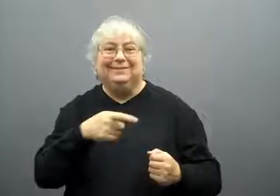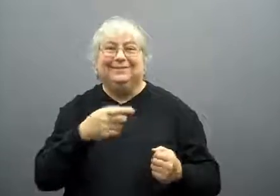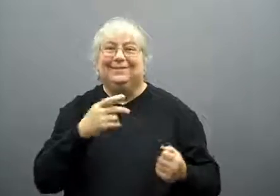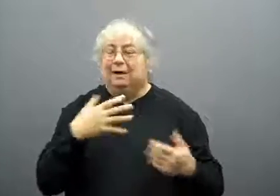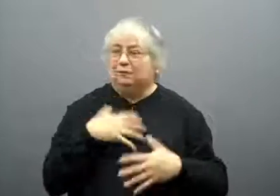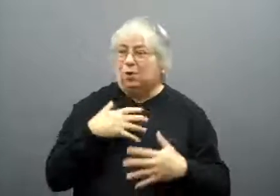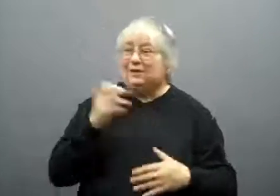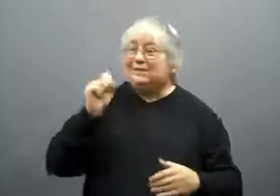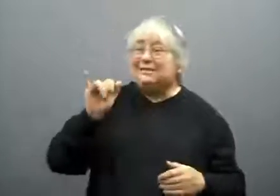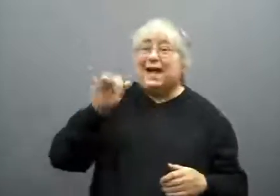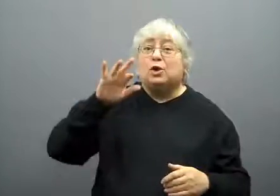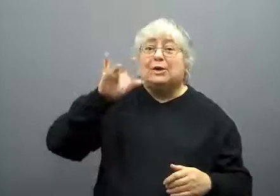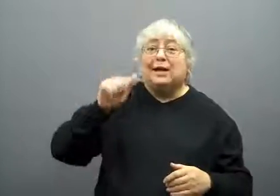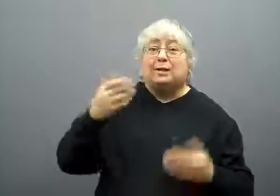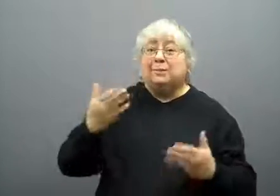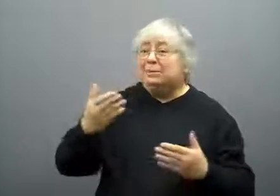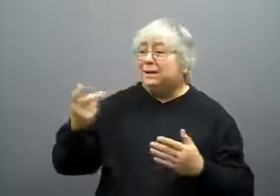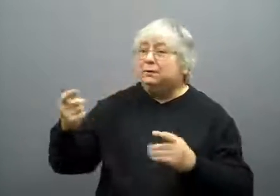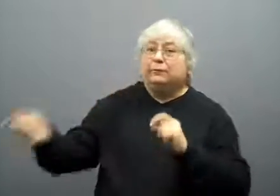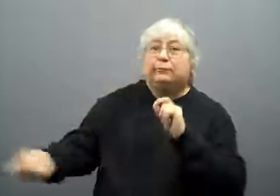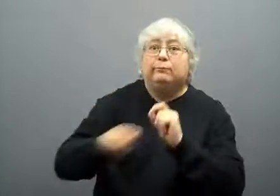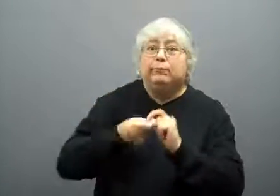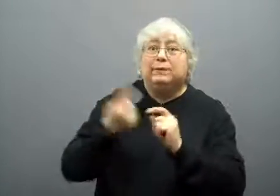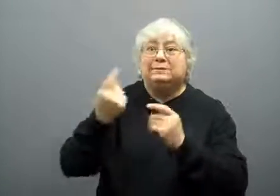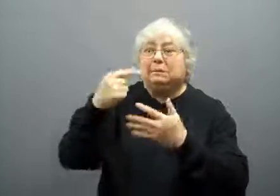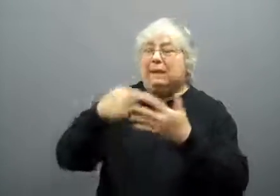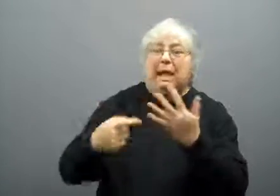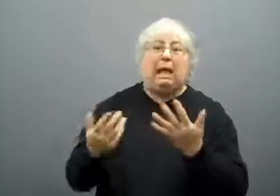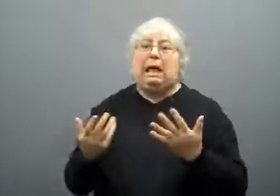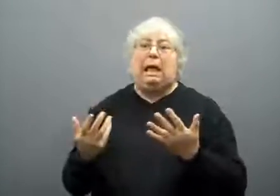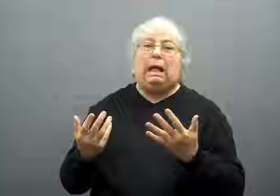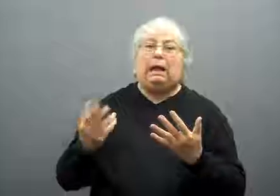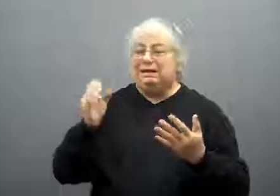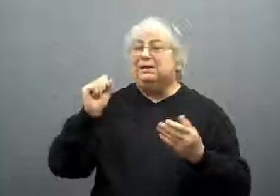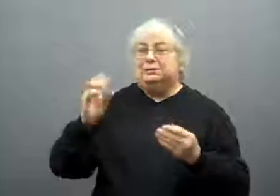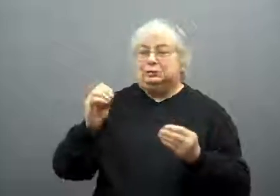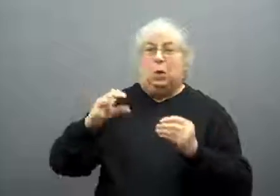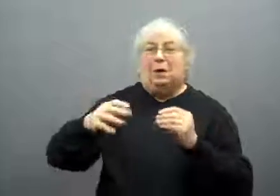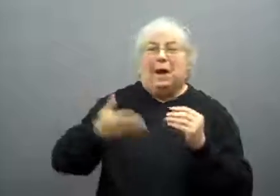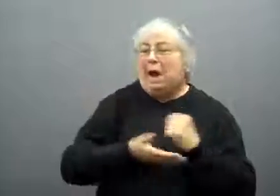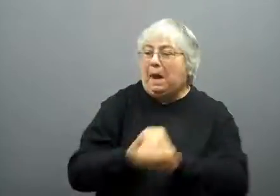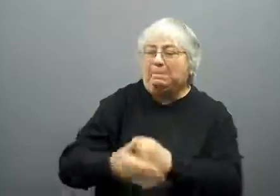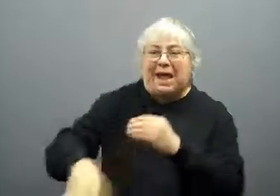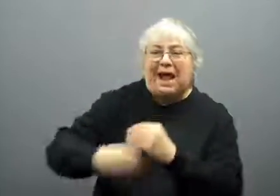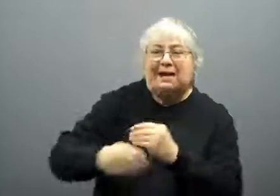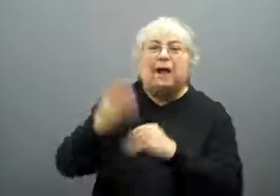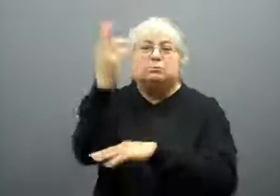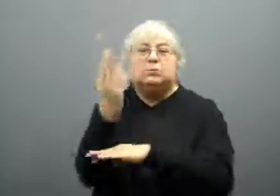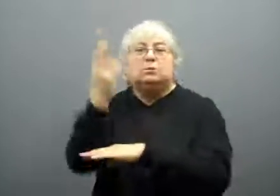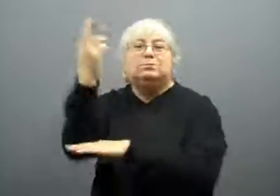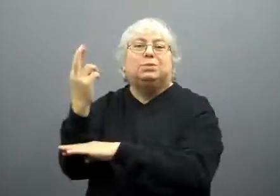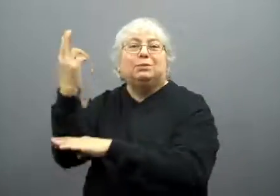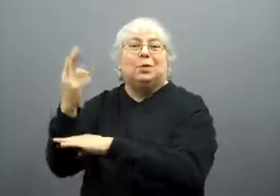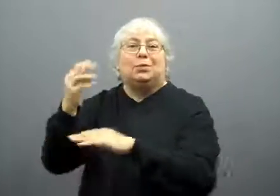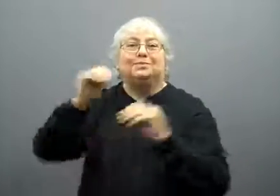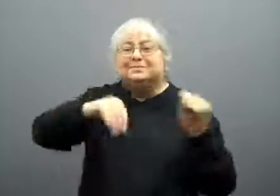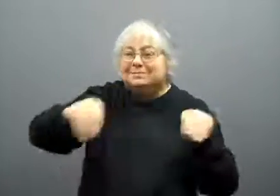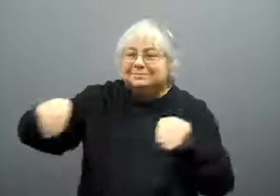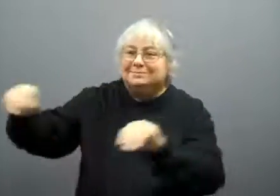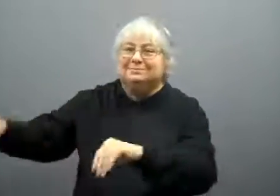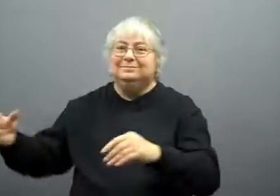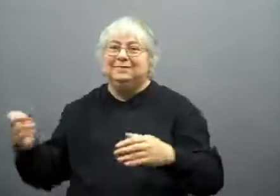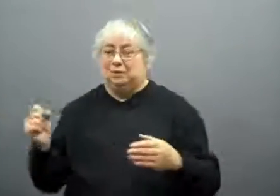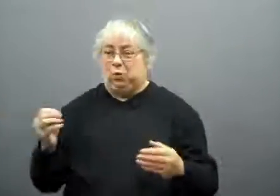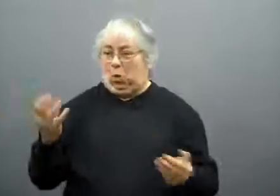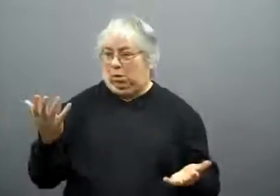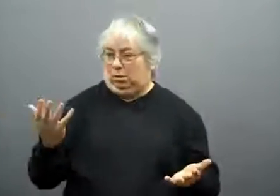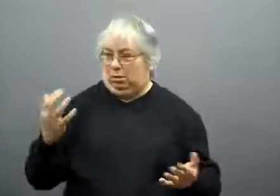It helped set up missiles in anticipation of a possible attack by Syria.